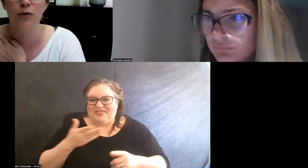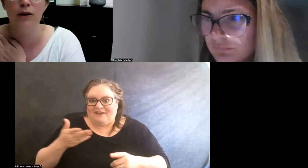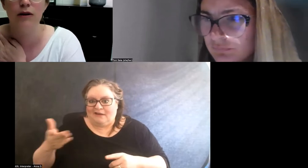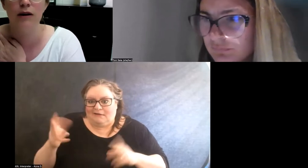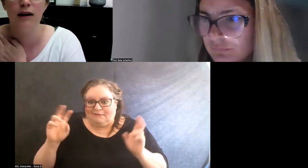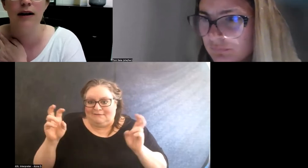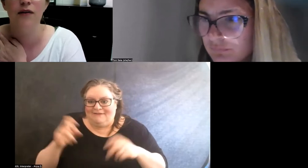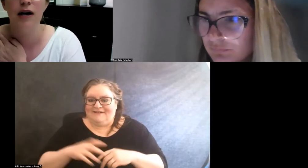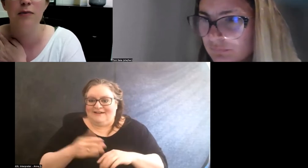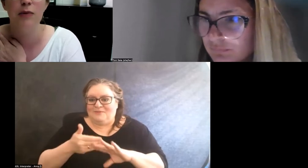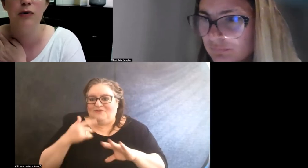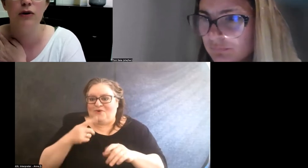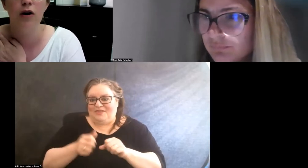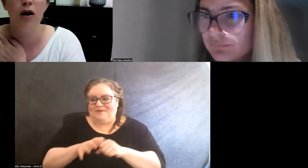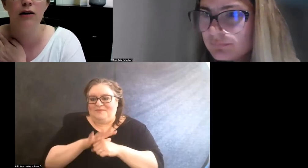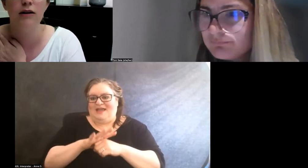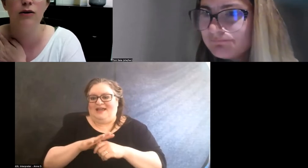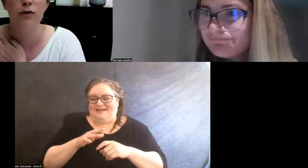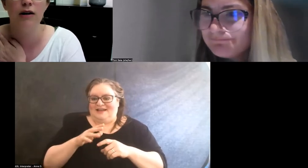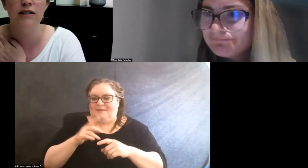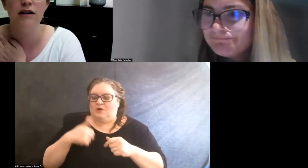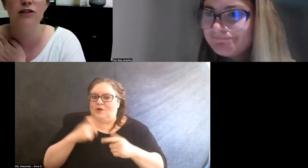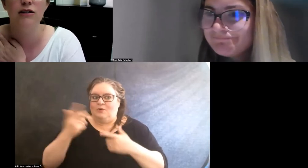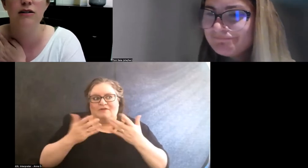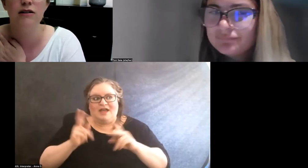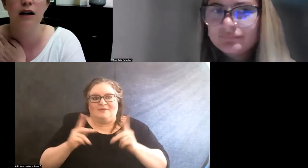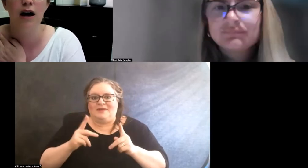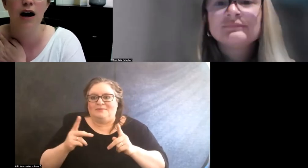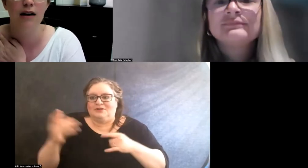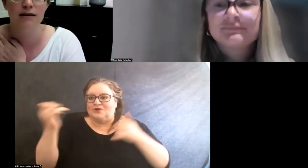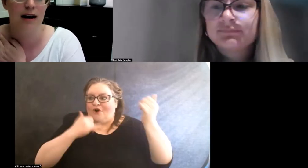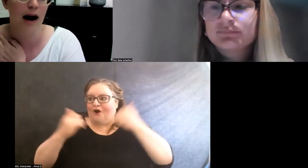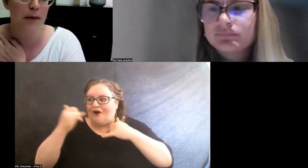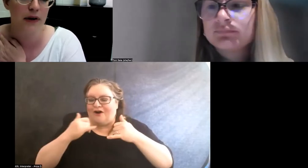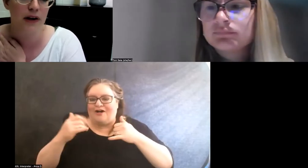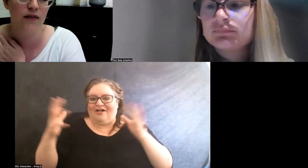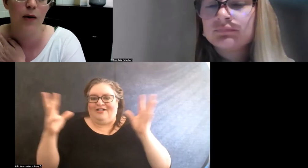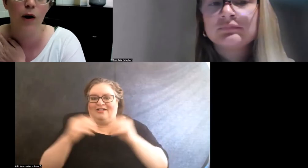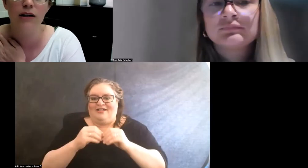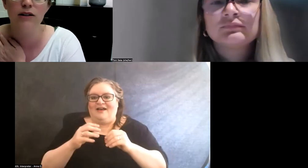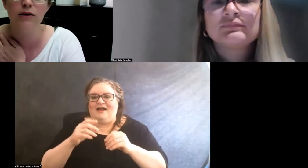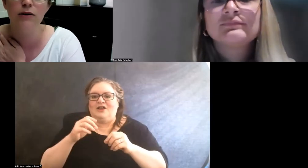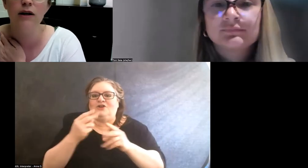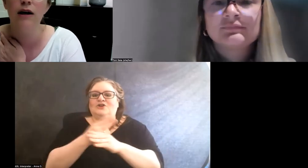We were inviting people to call into our discussion on Skype if they wanted to.